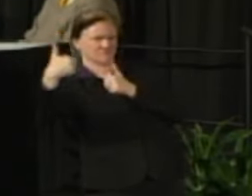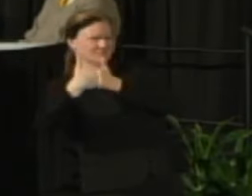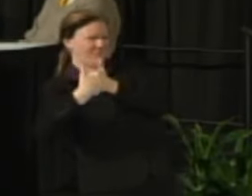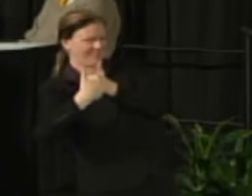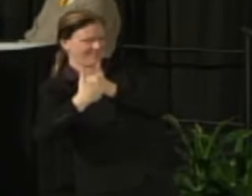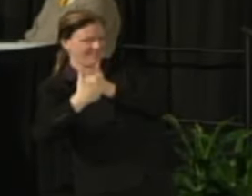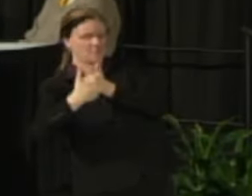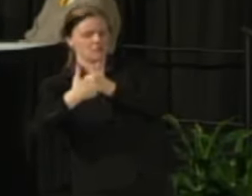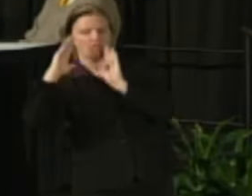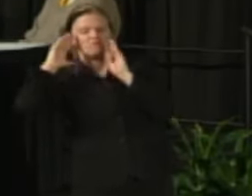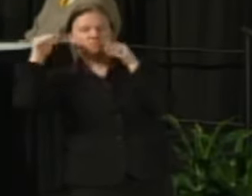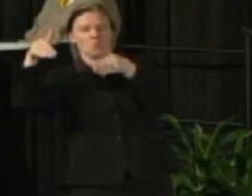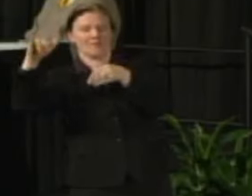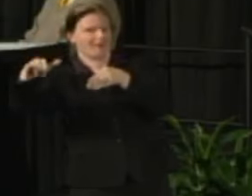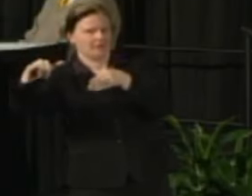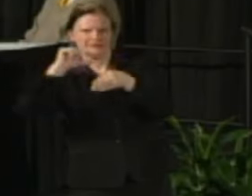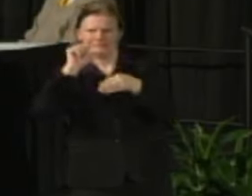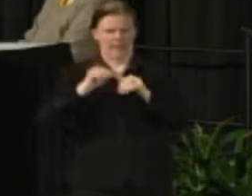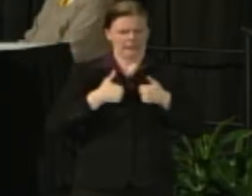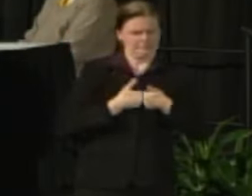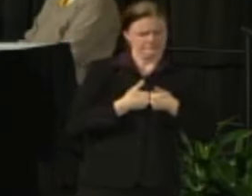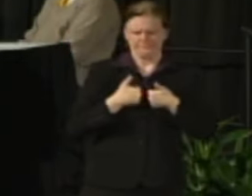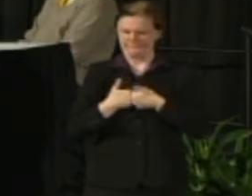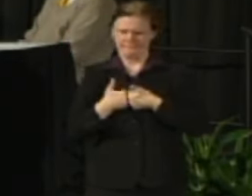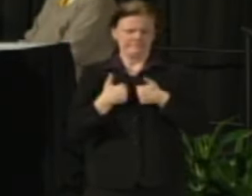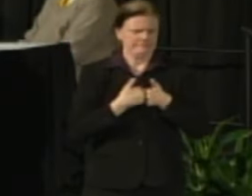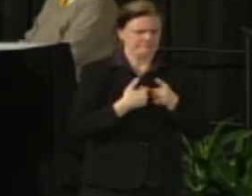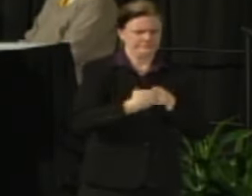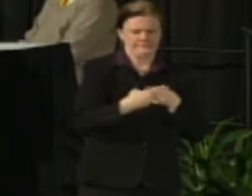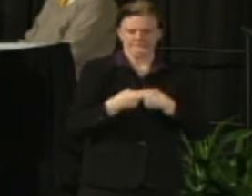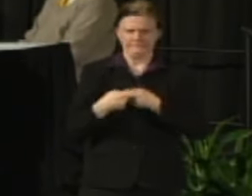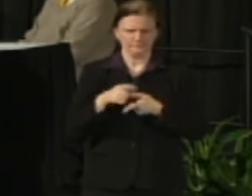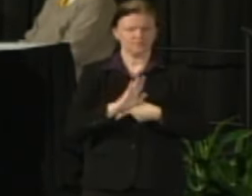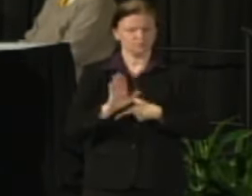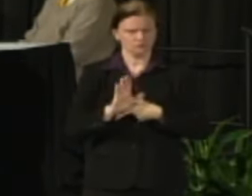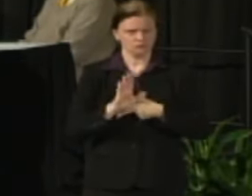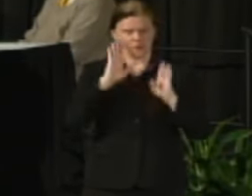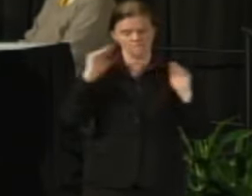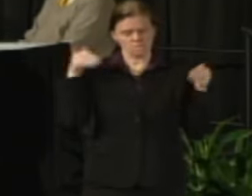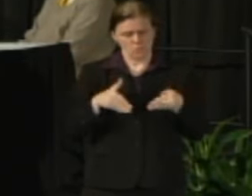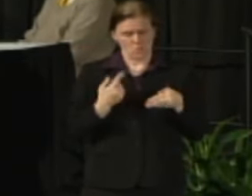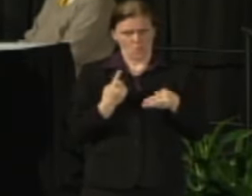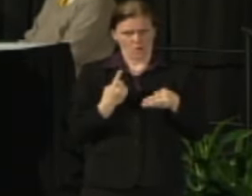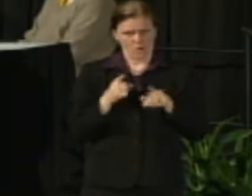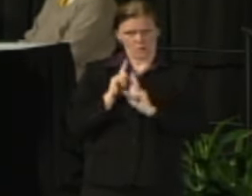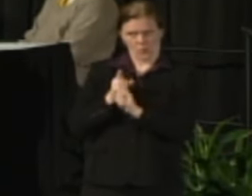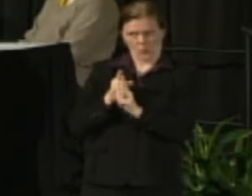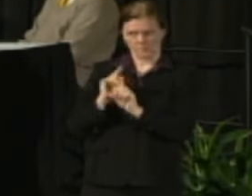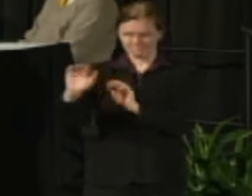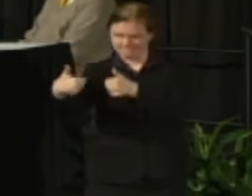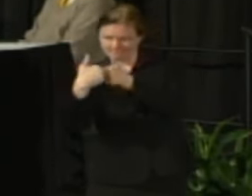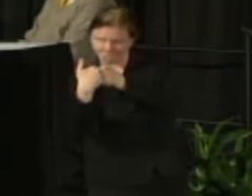to focus our efforts on in terms of our rallying cry and the support so let's keep that forward-looking perspective.